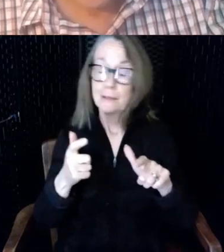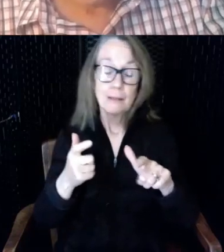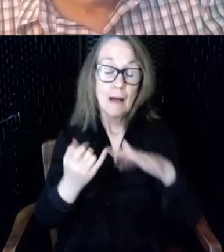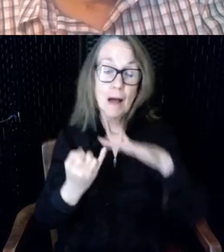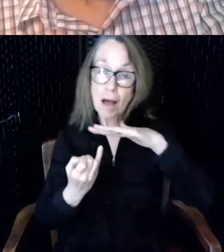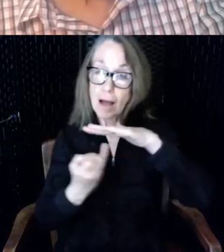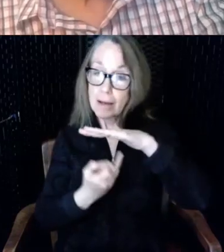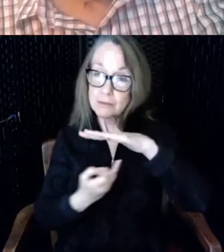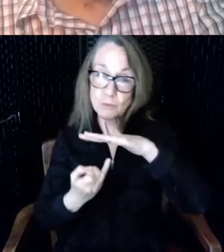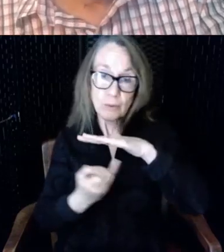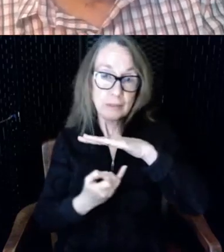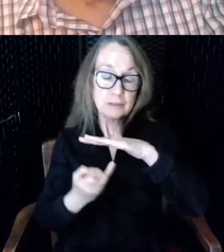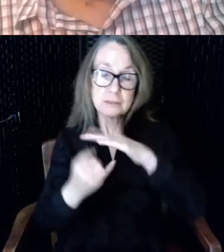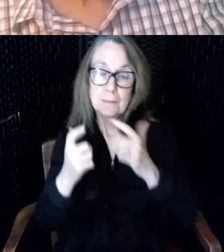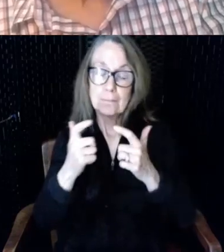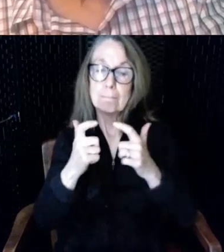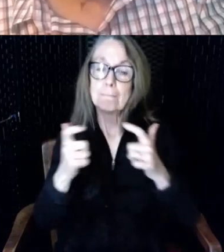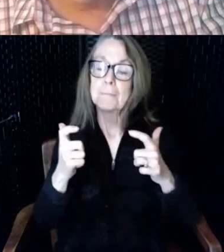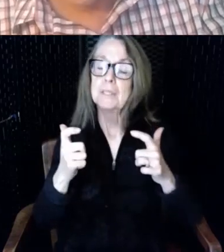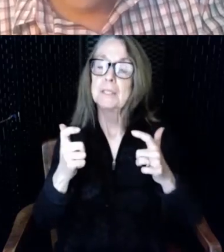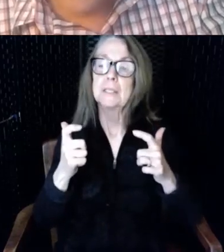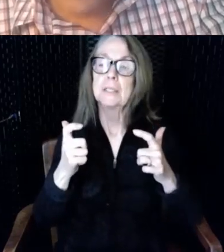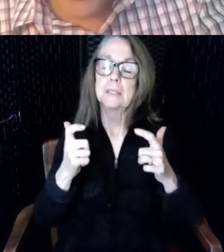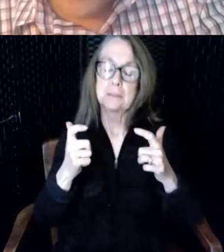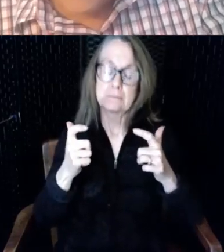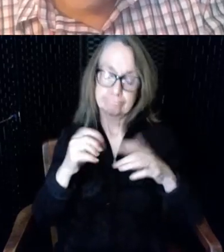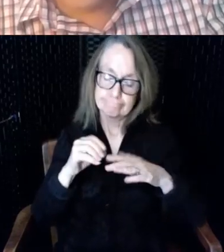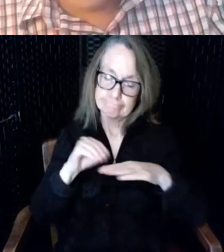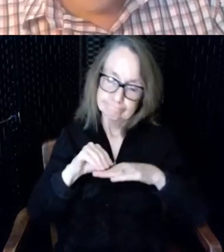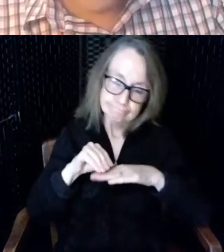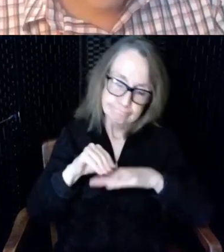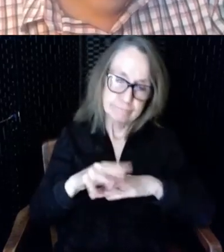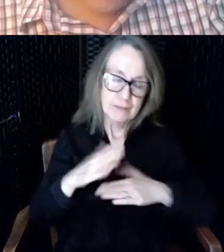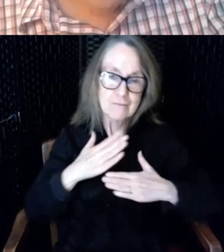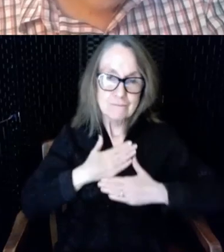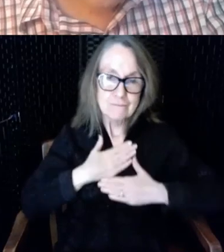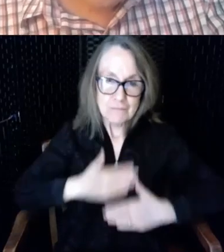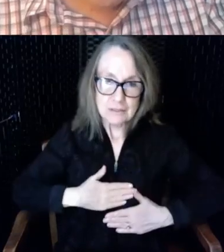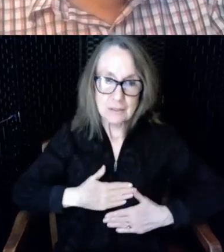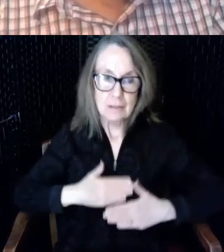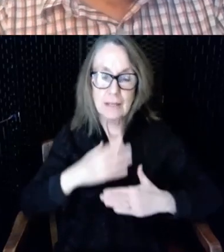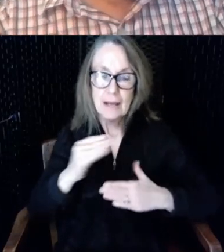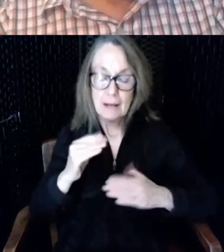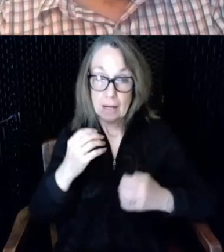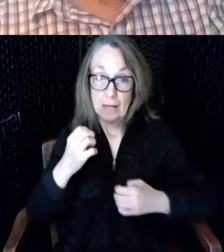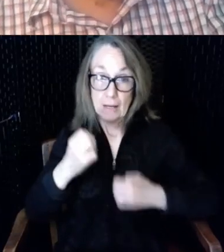physical and emotional health in today's environment we have limited personal